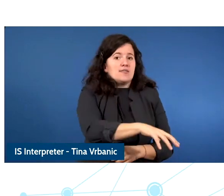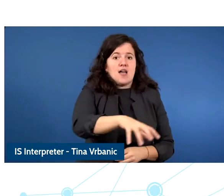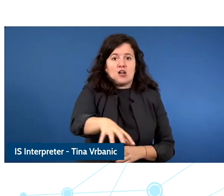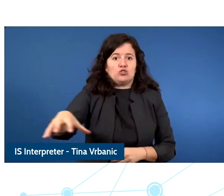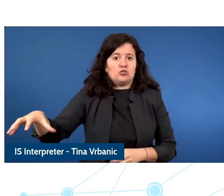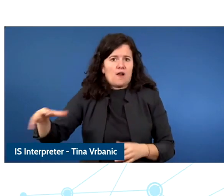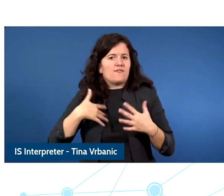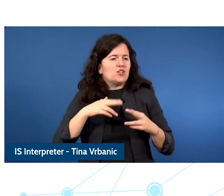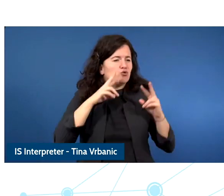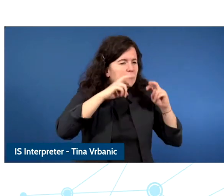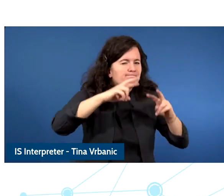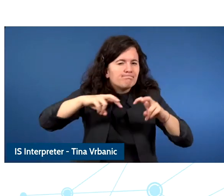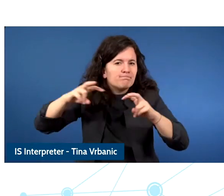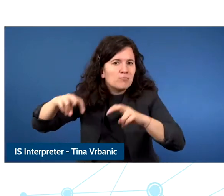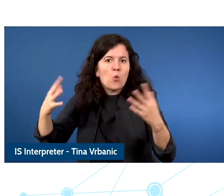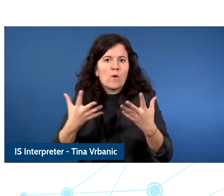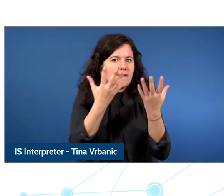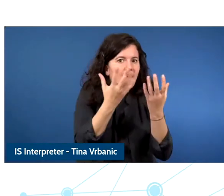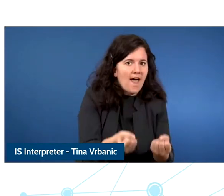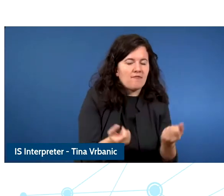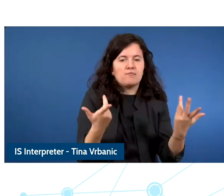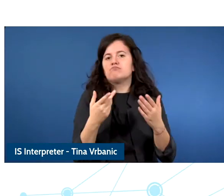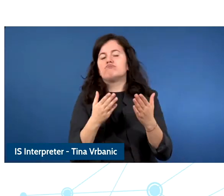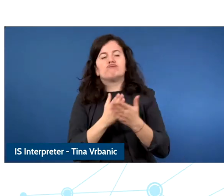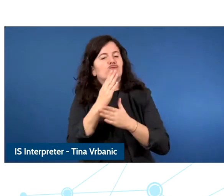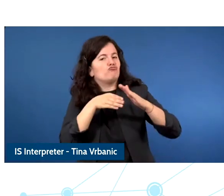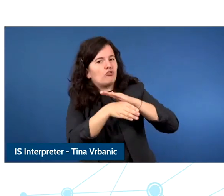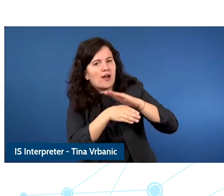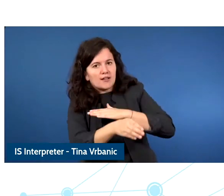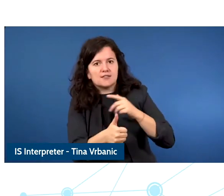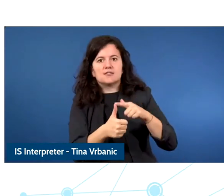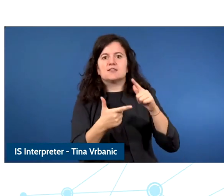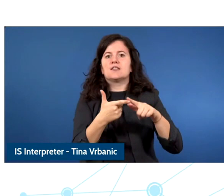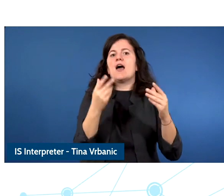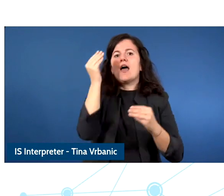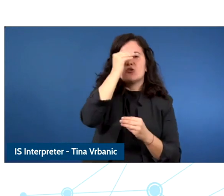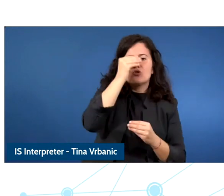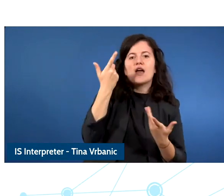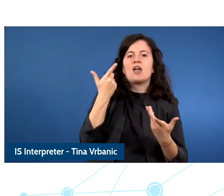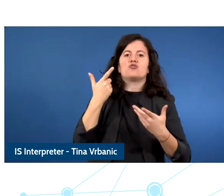access to digital tools and content and ledger and socializing it's looking at